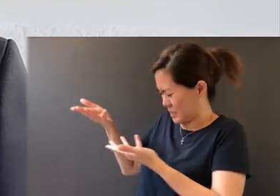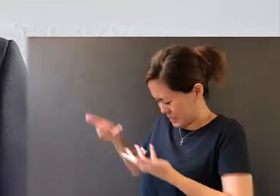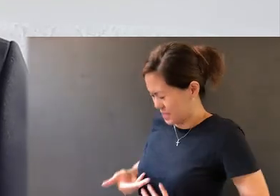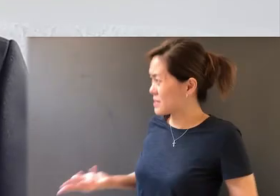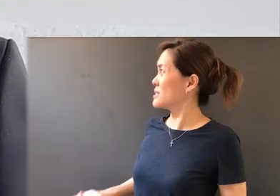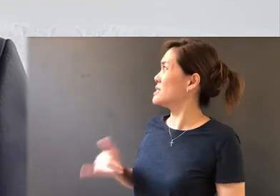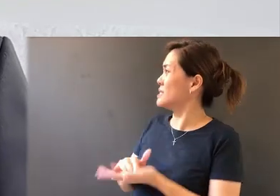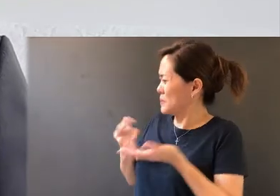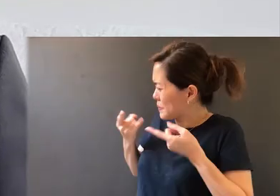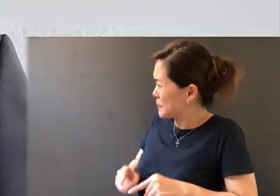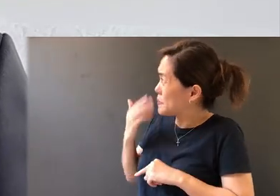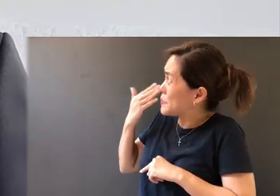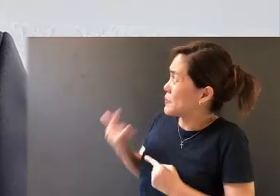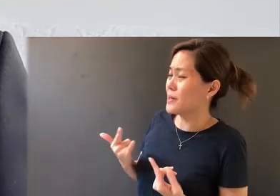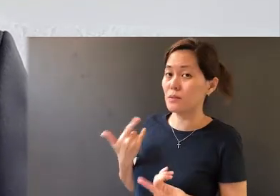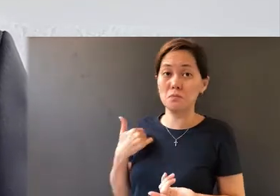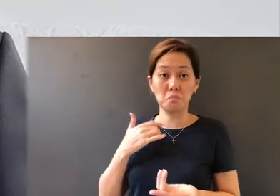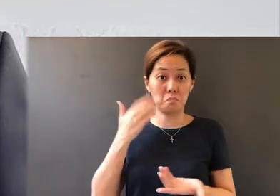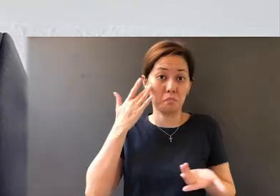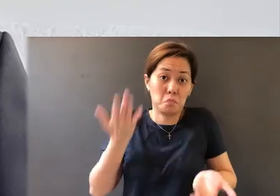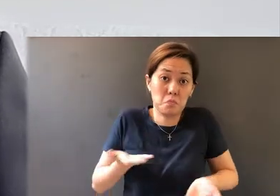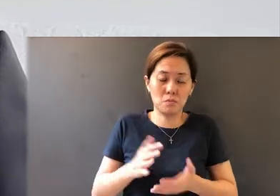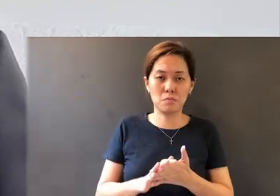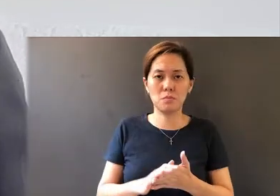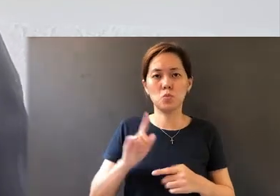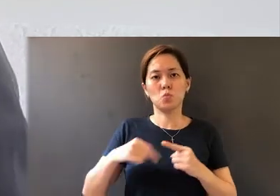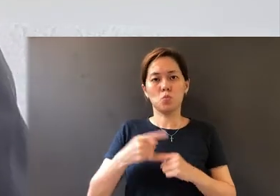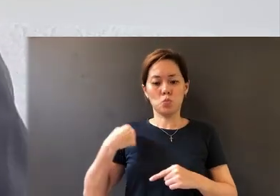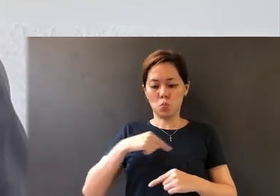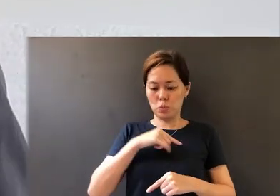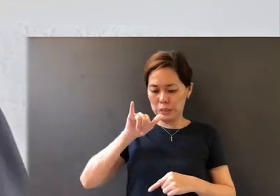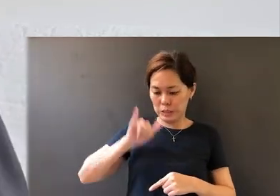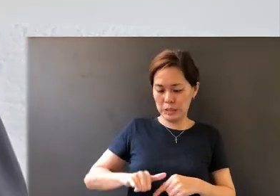to happen? And when we are in that situation, James